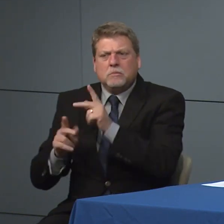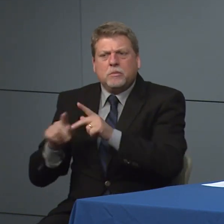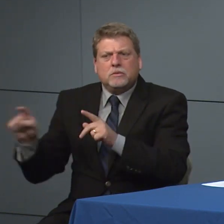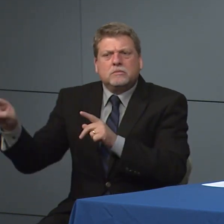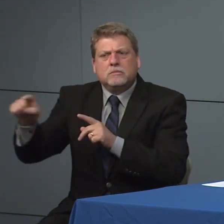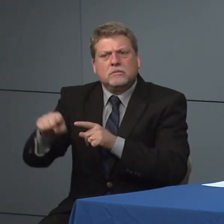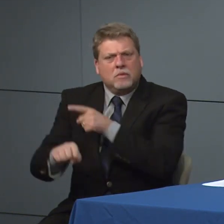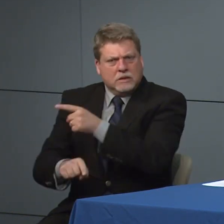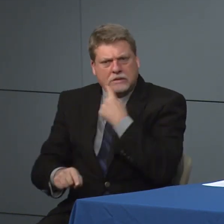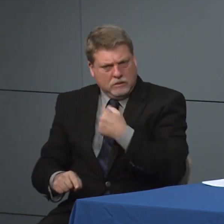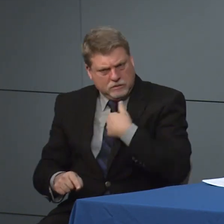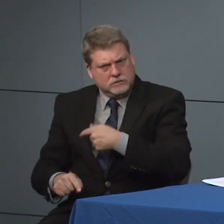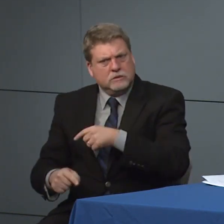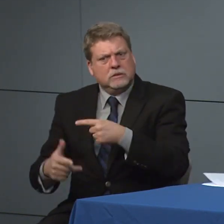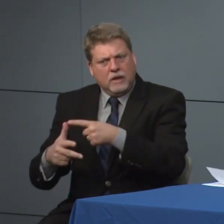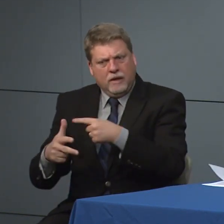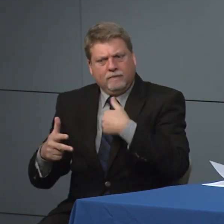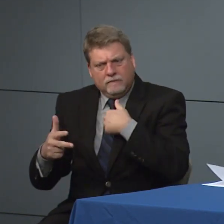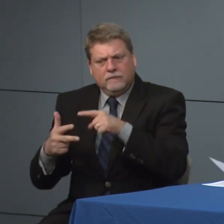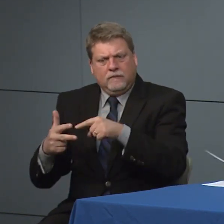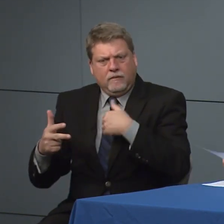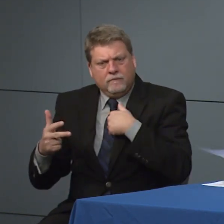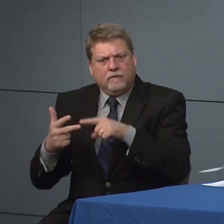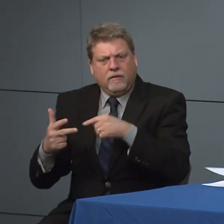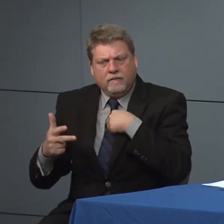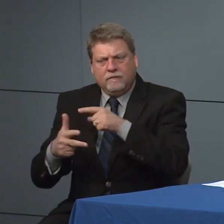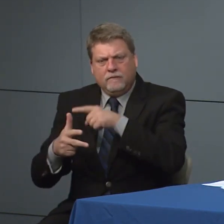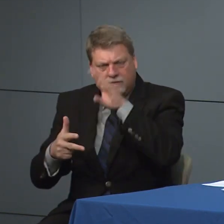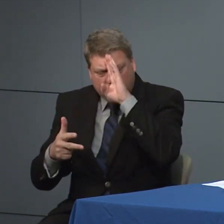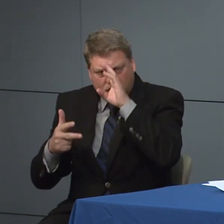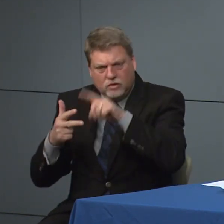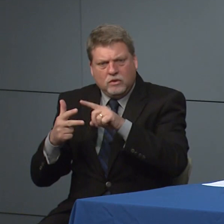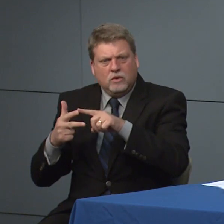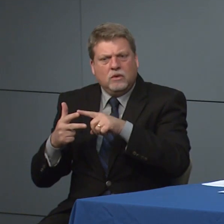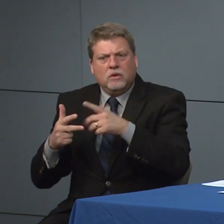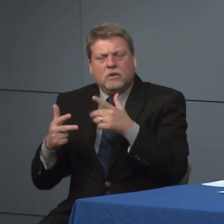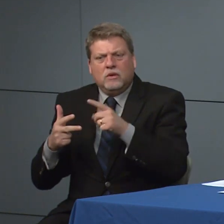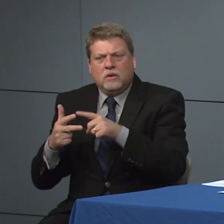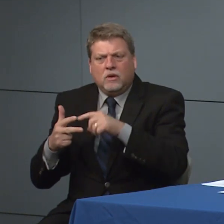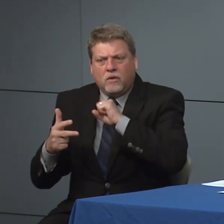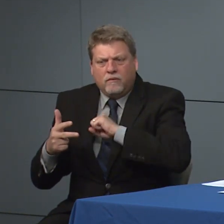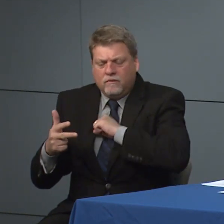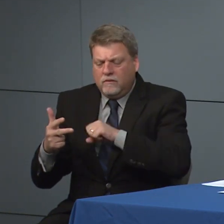struggled to get the test what do you tell those people is it